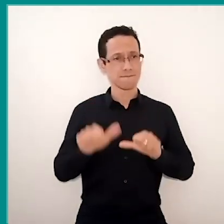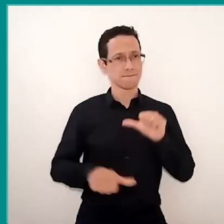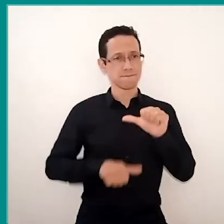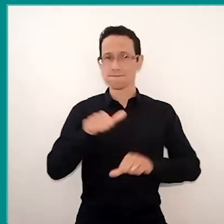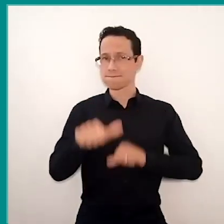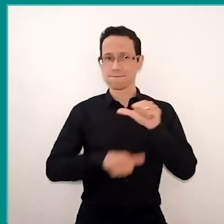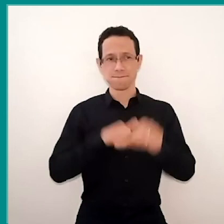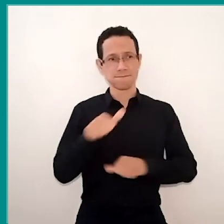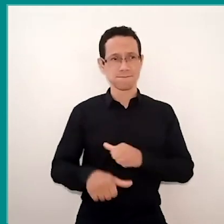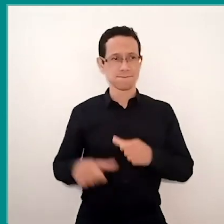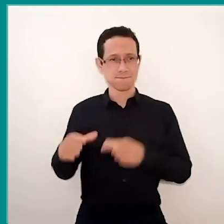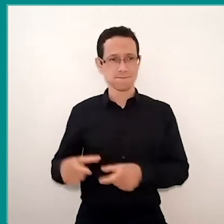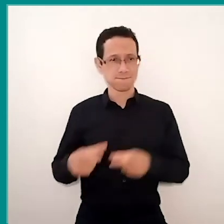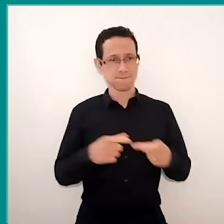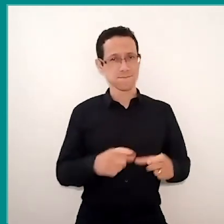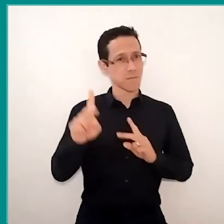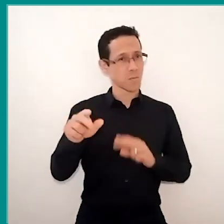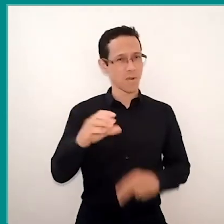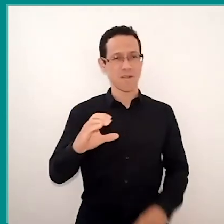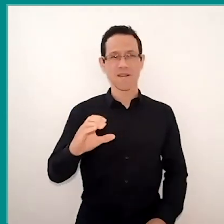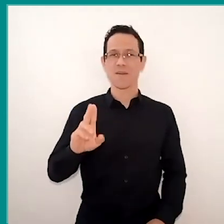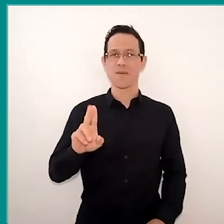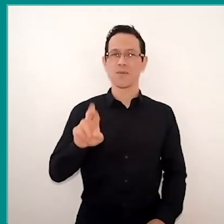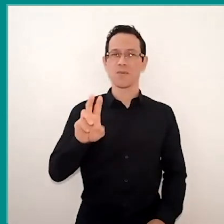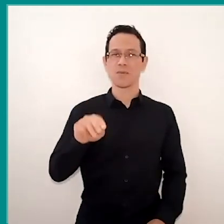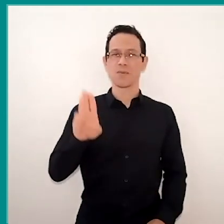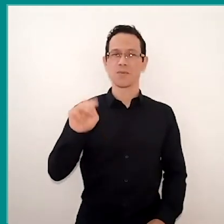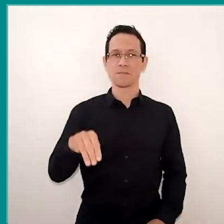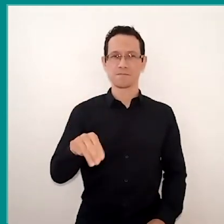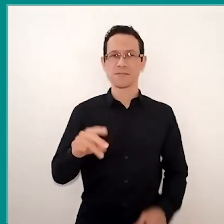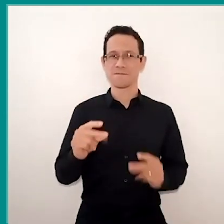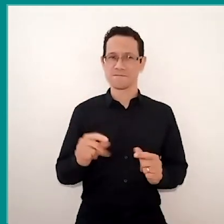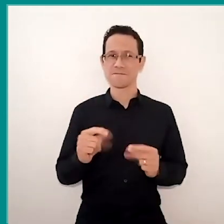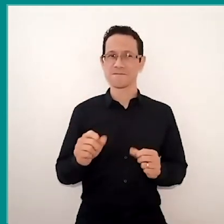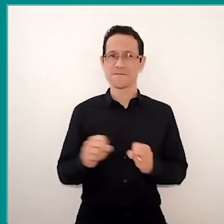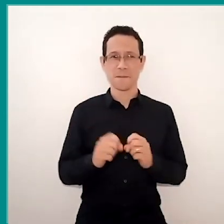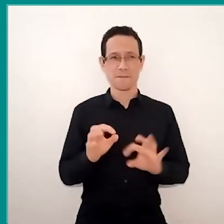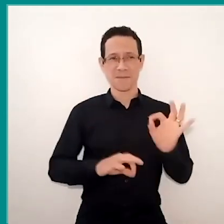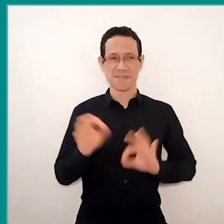that Curumim already does in different spaces for a long time. Thank you so much. It's just a first part anyway.